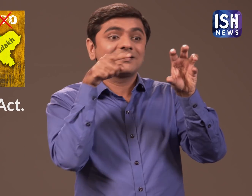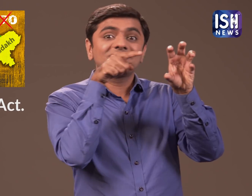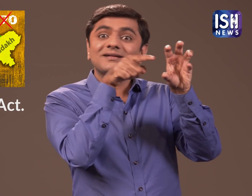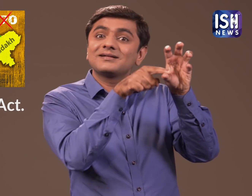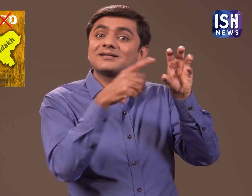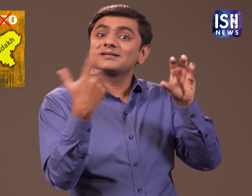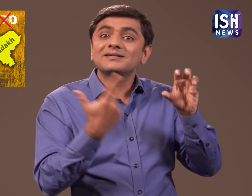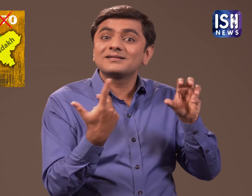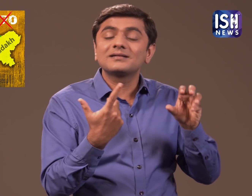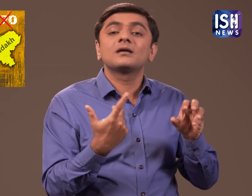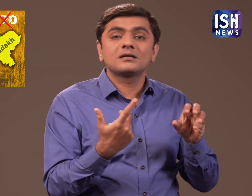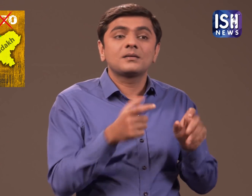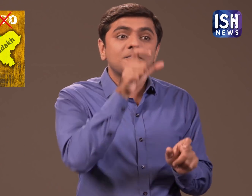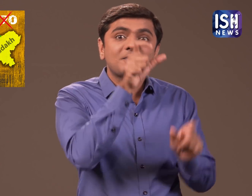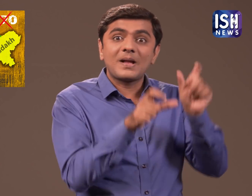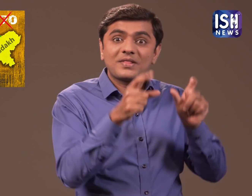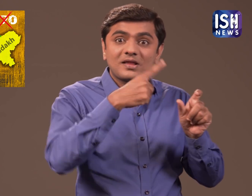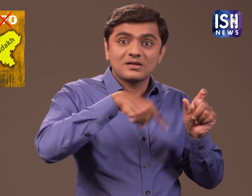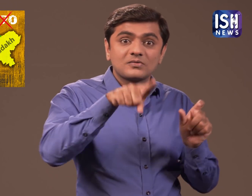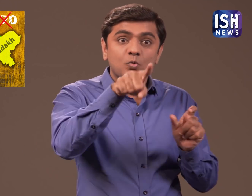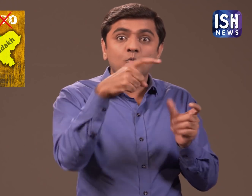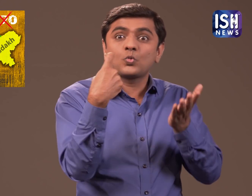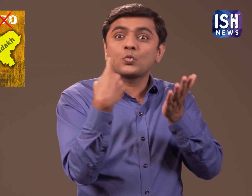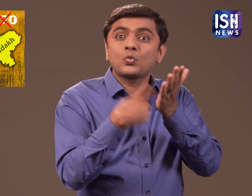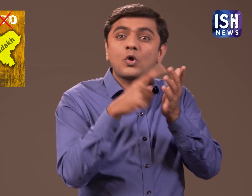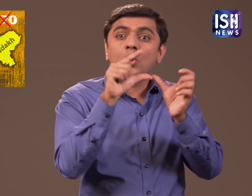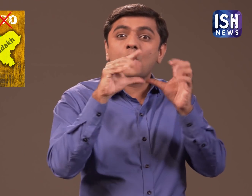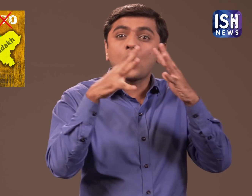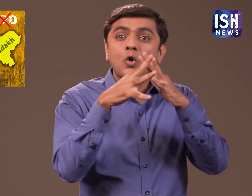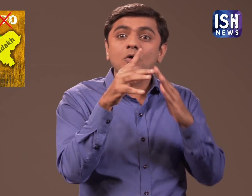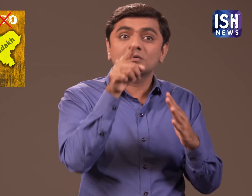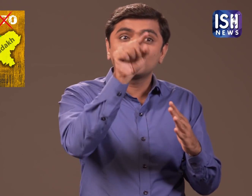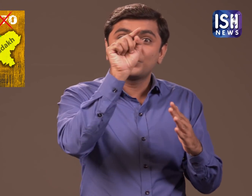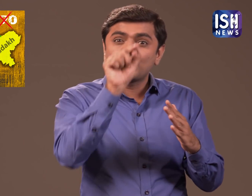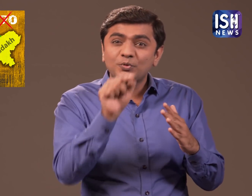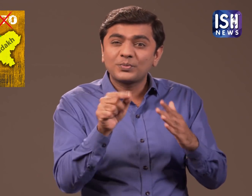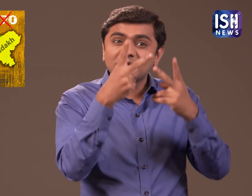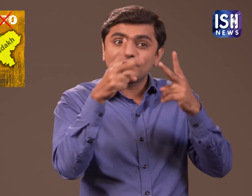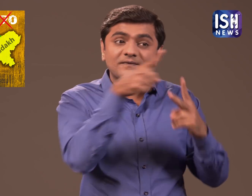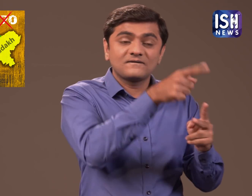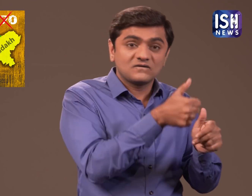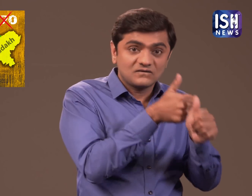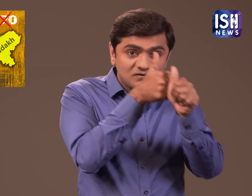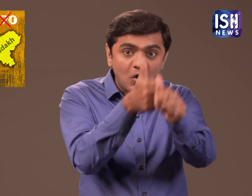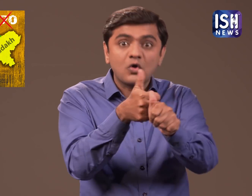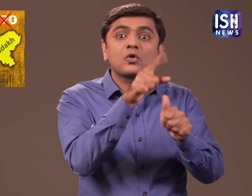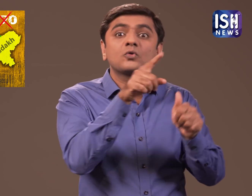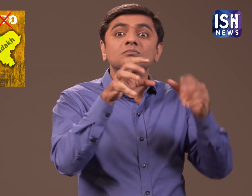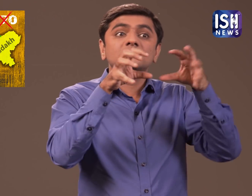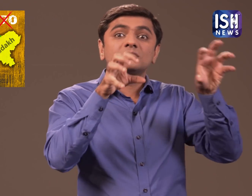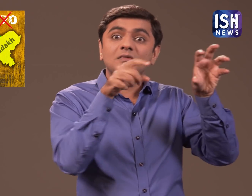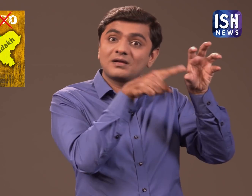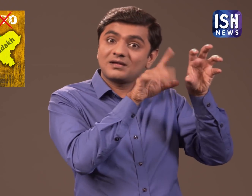The first includes rules that the public must follow.